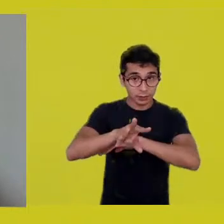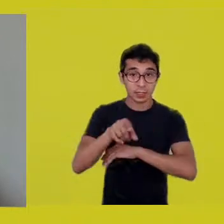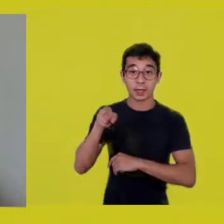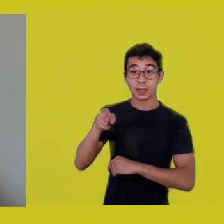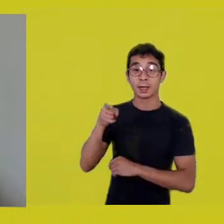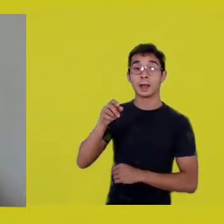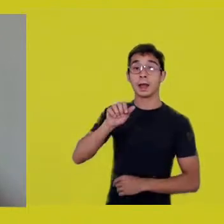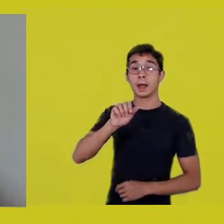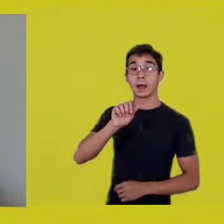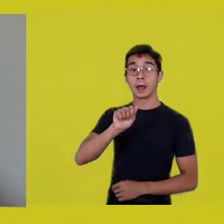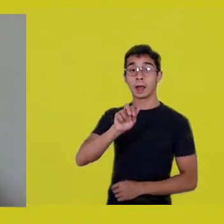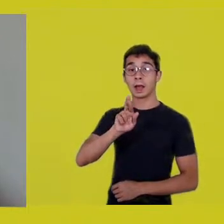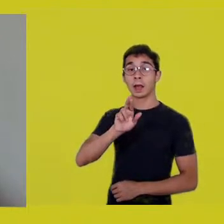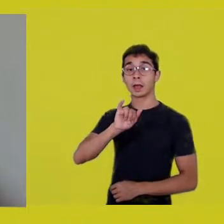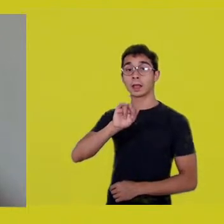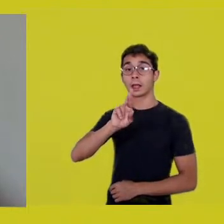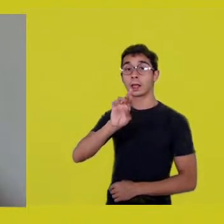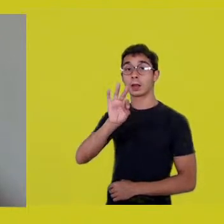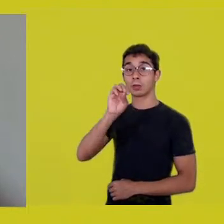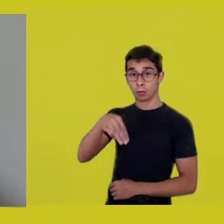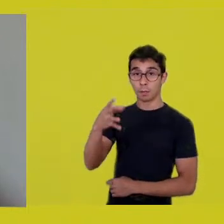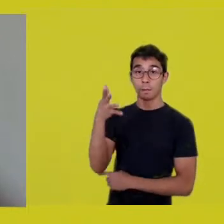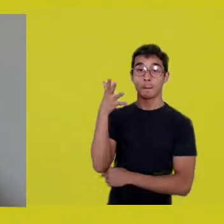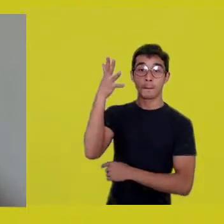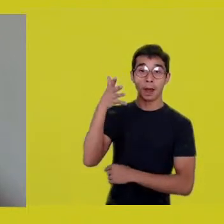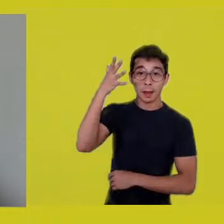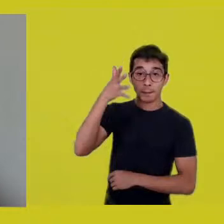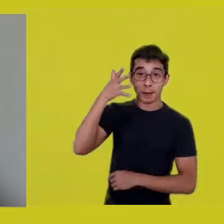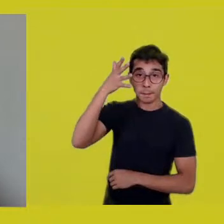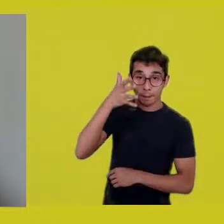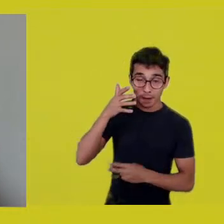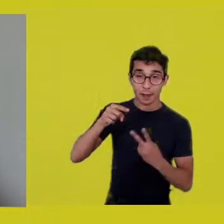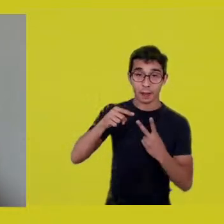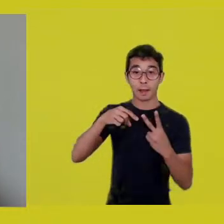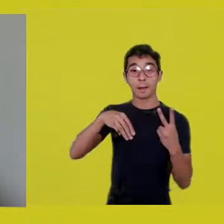and Maria Thaís’ considerations, we’ll be open to audience participation